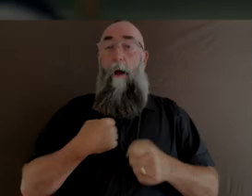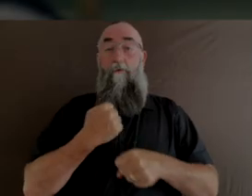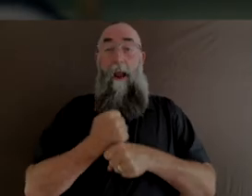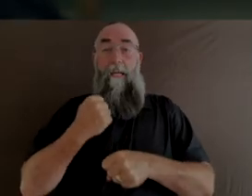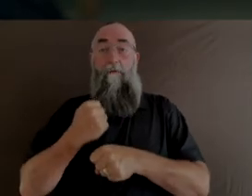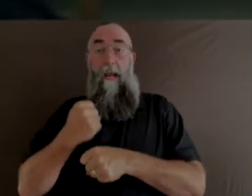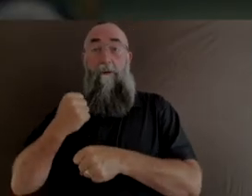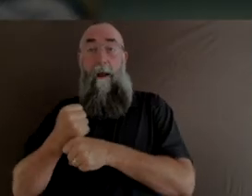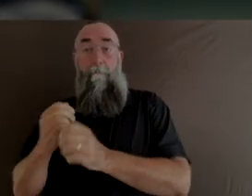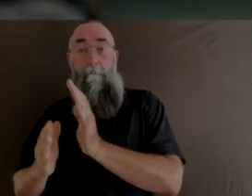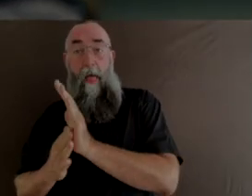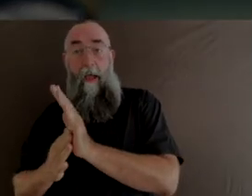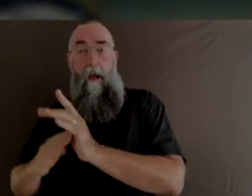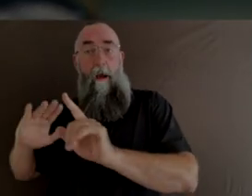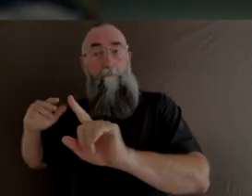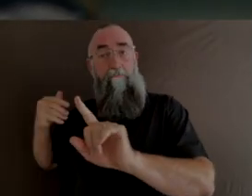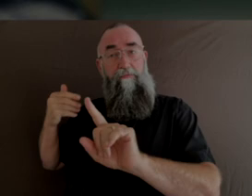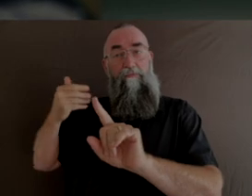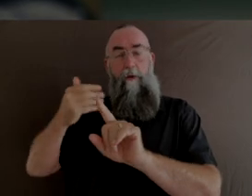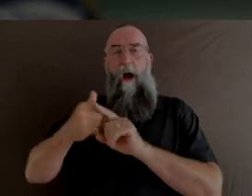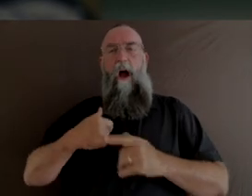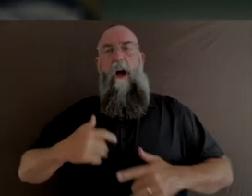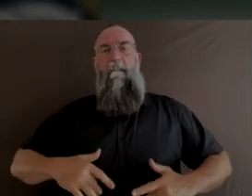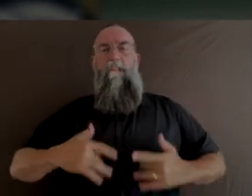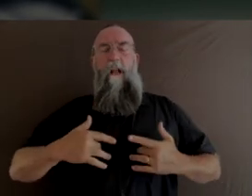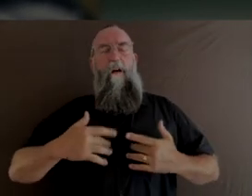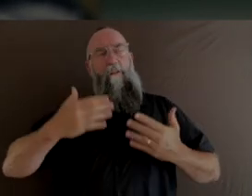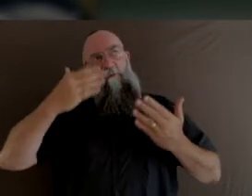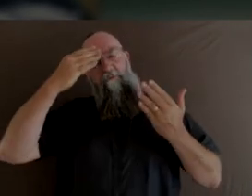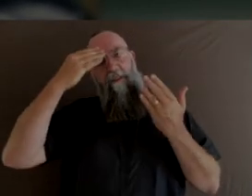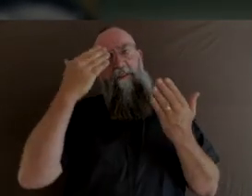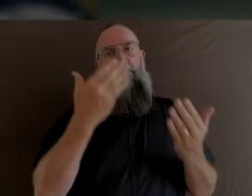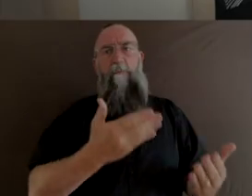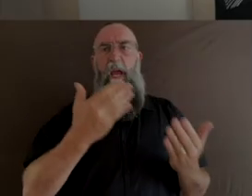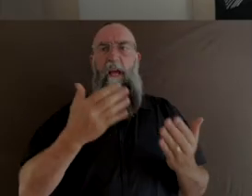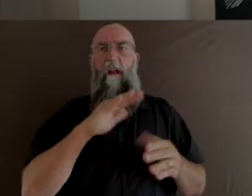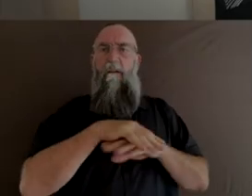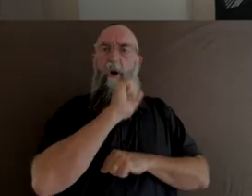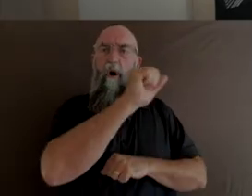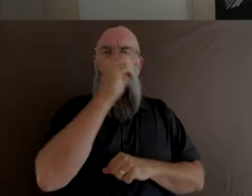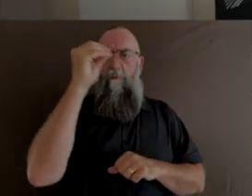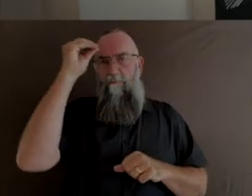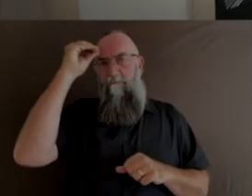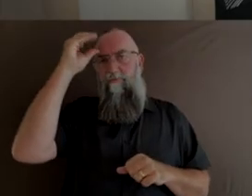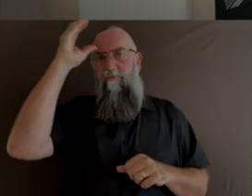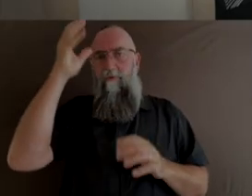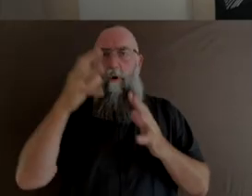and felt deeply respectful of the wisdom that she was sharing with me. And one of the greatest gifts my great great